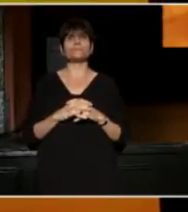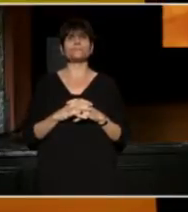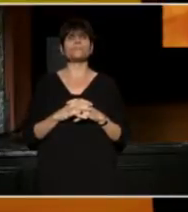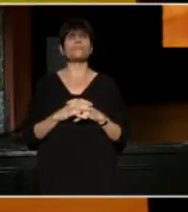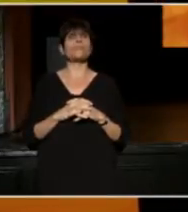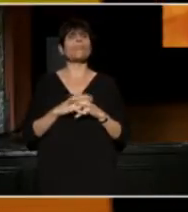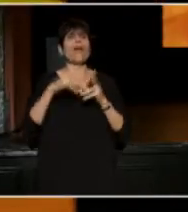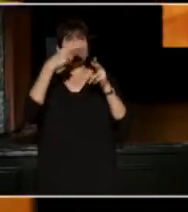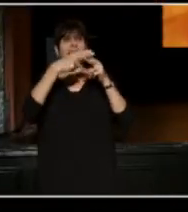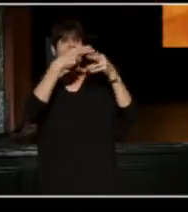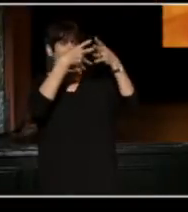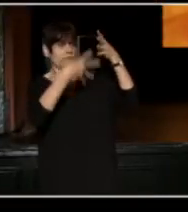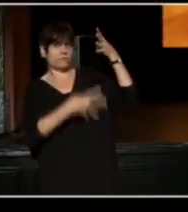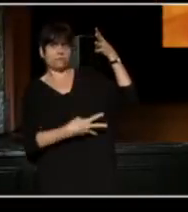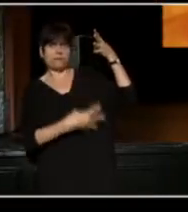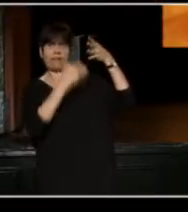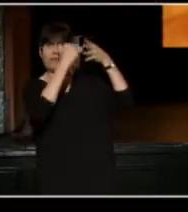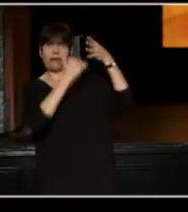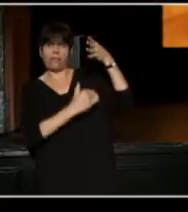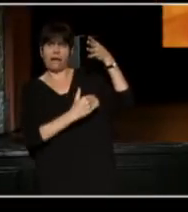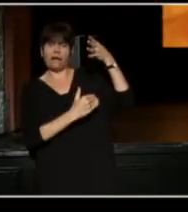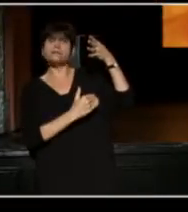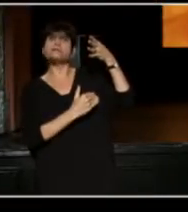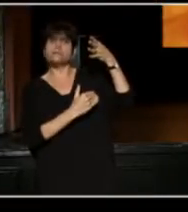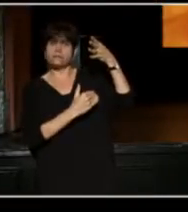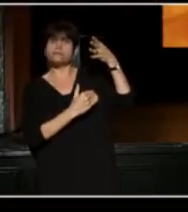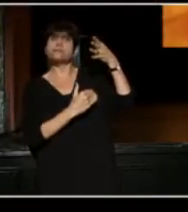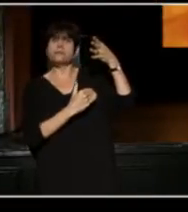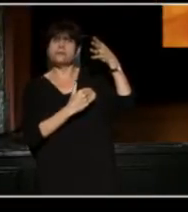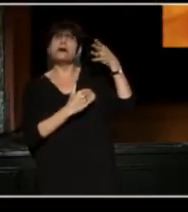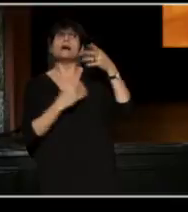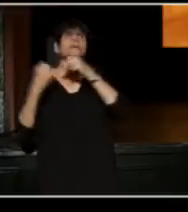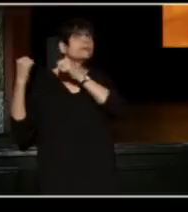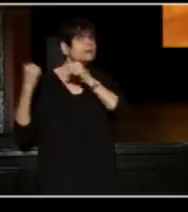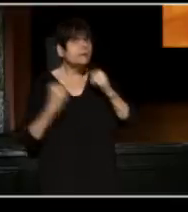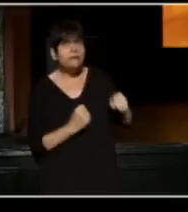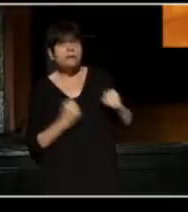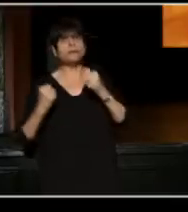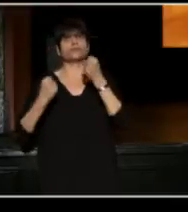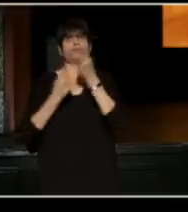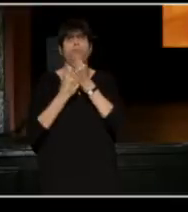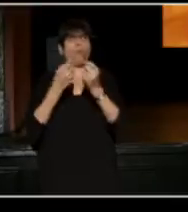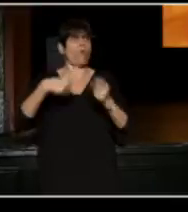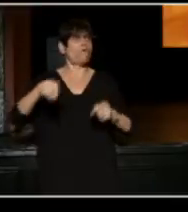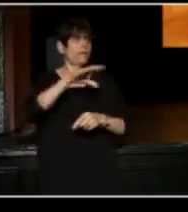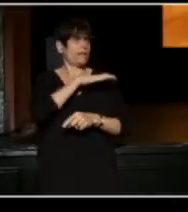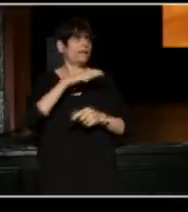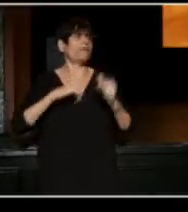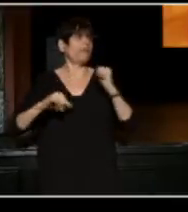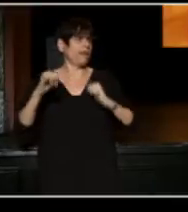The names on that list represent just a small measure of the profound support that we've received from the Cleveland Theater Community.